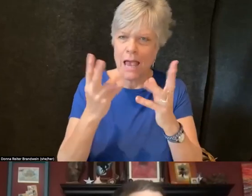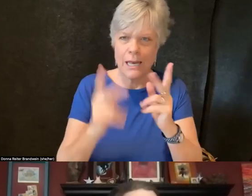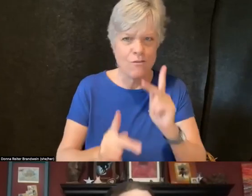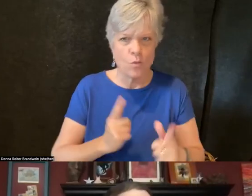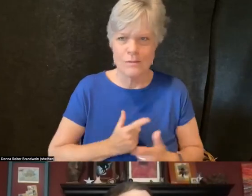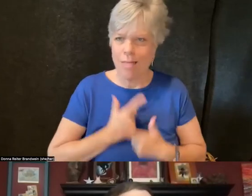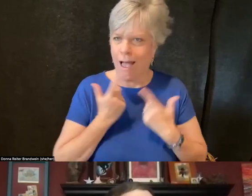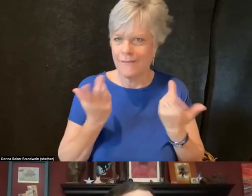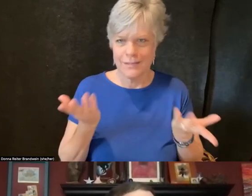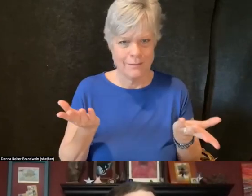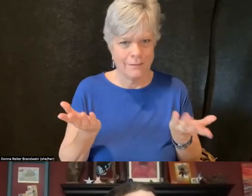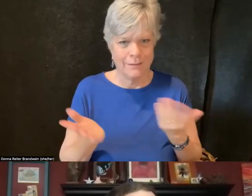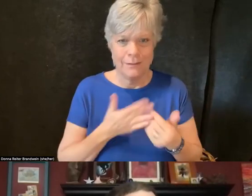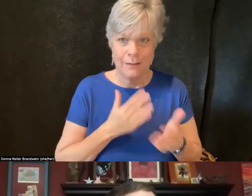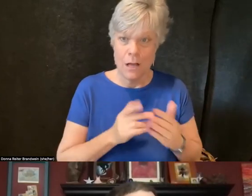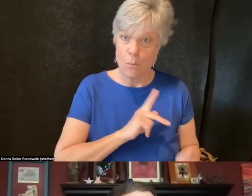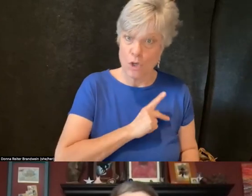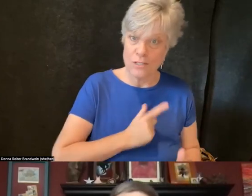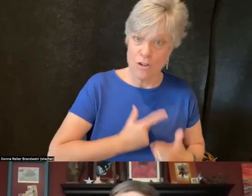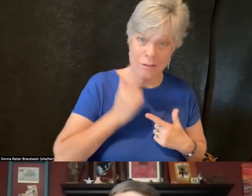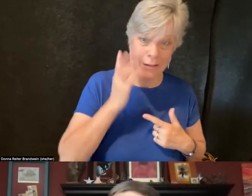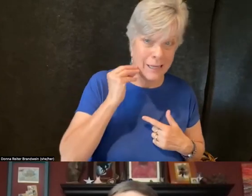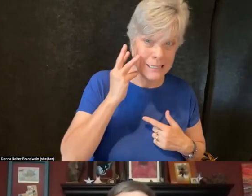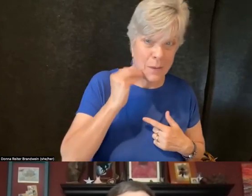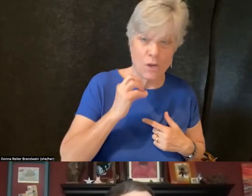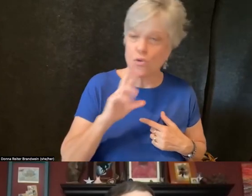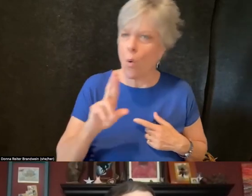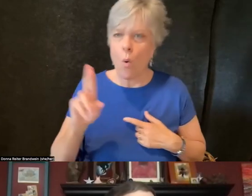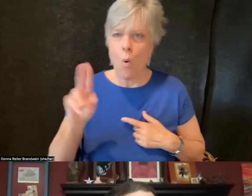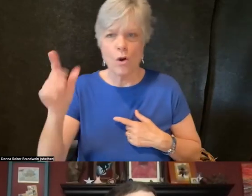whether you have a personal lived experience with disability or know folks who are.